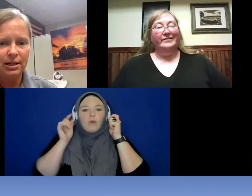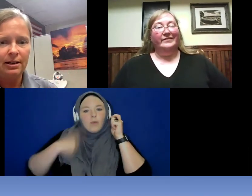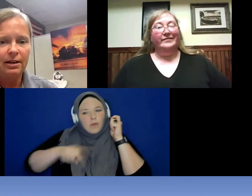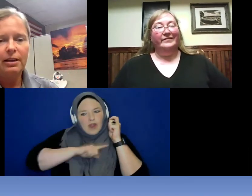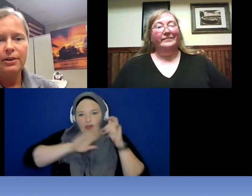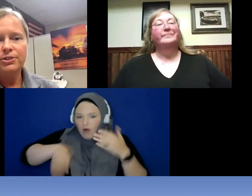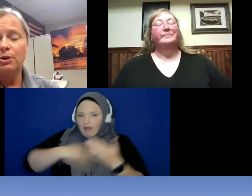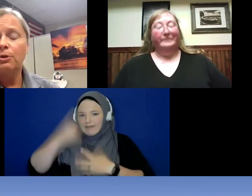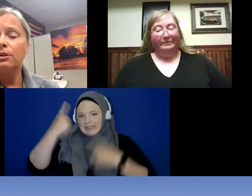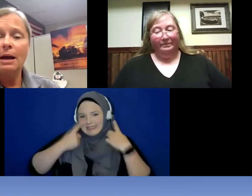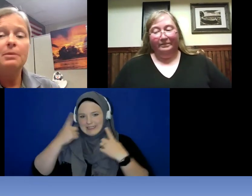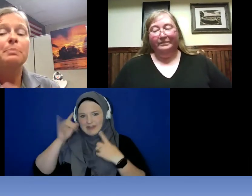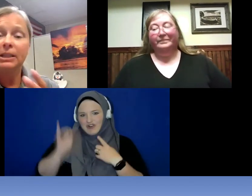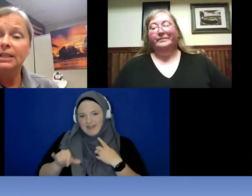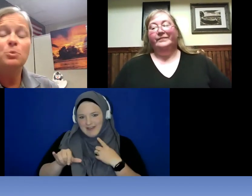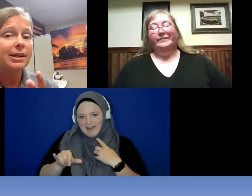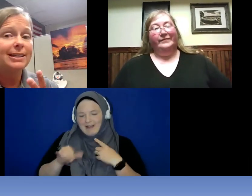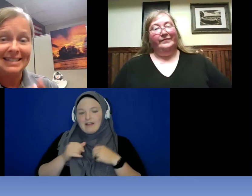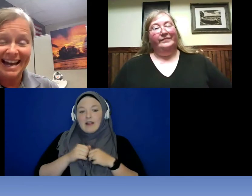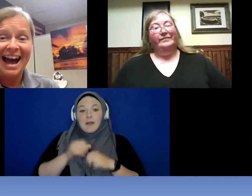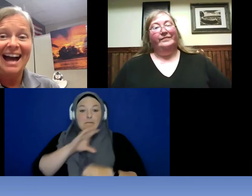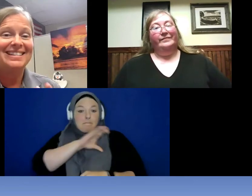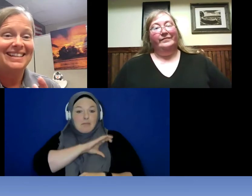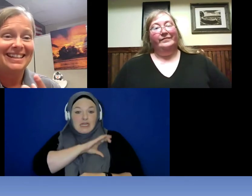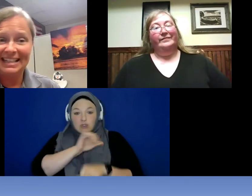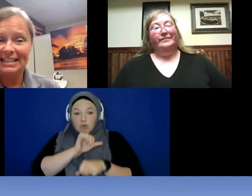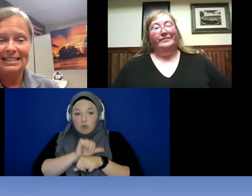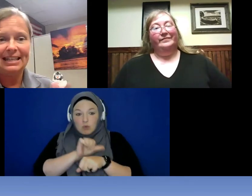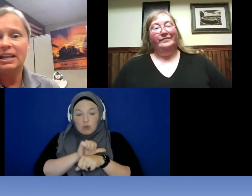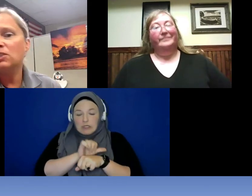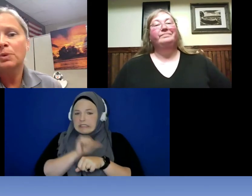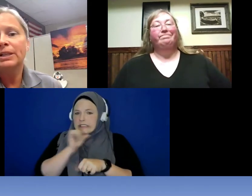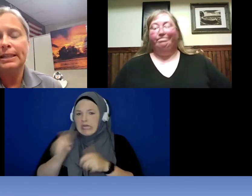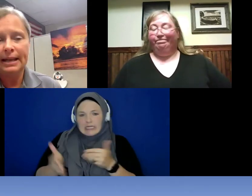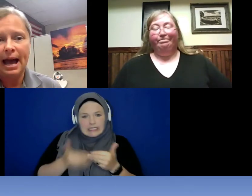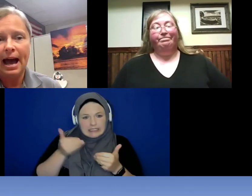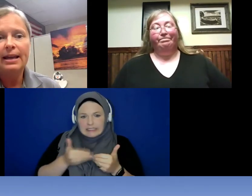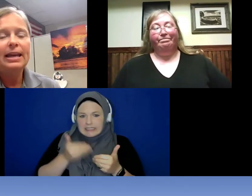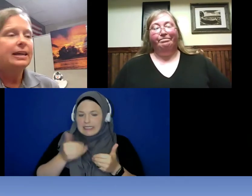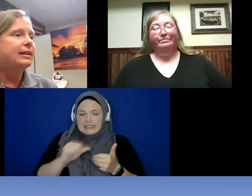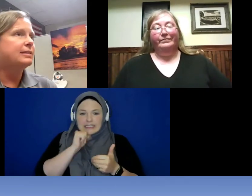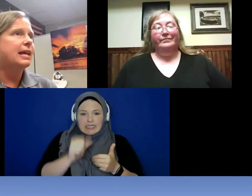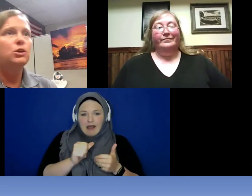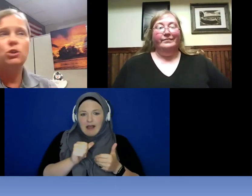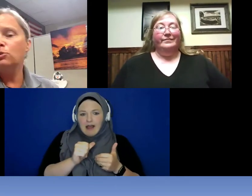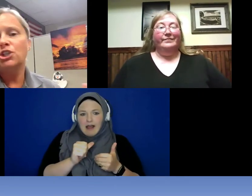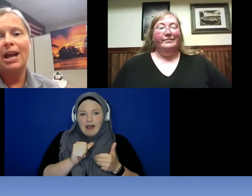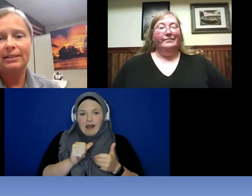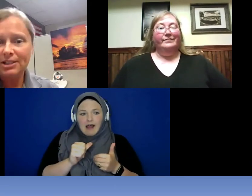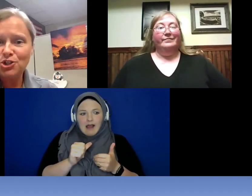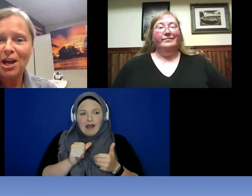. So, police work is not easy. It's really not . It is a new challenge